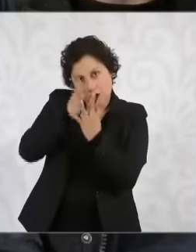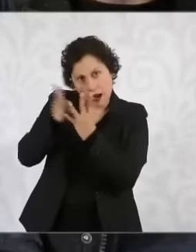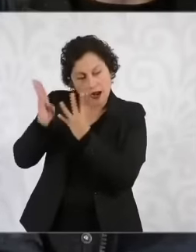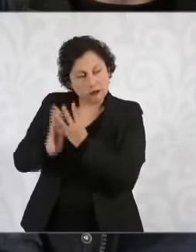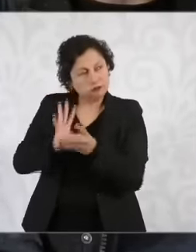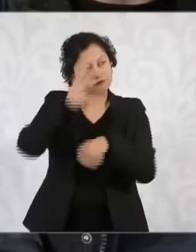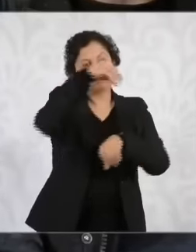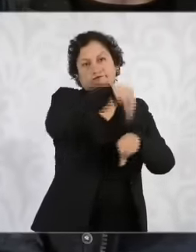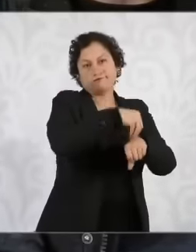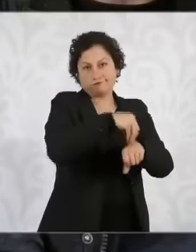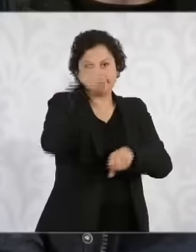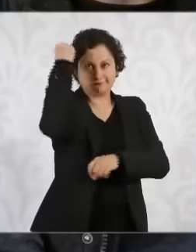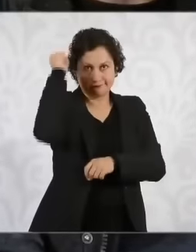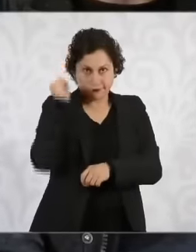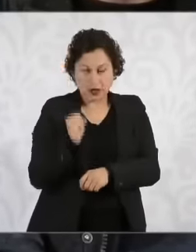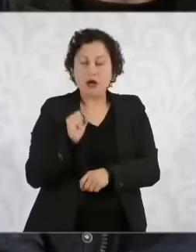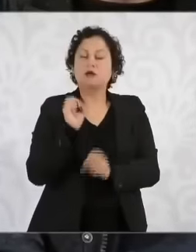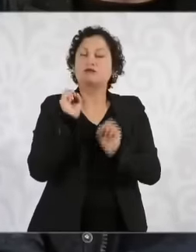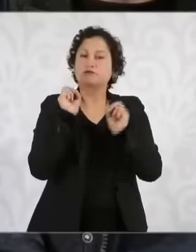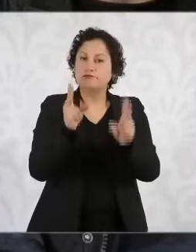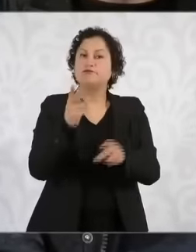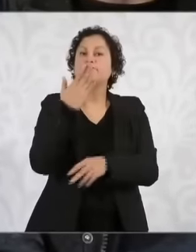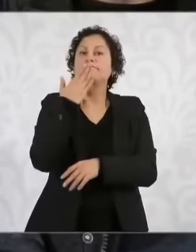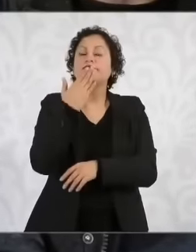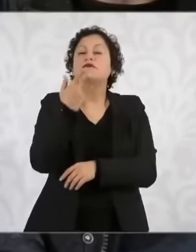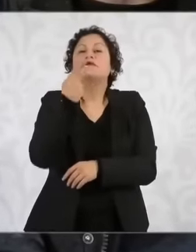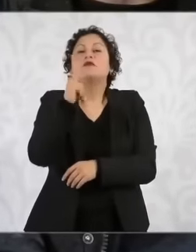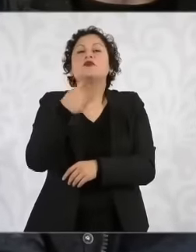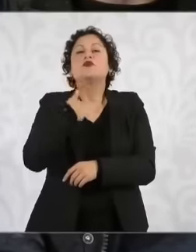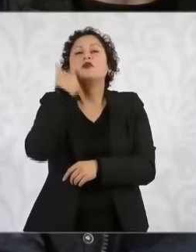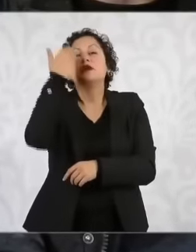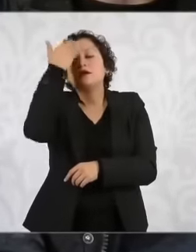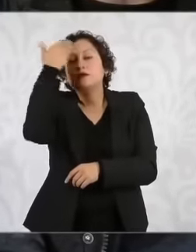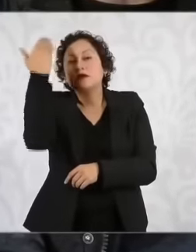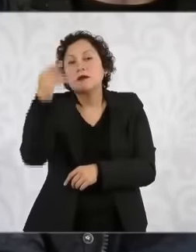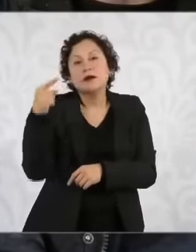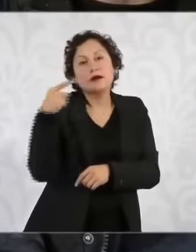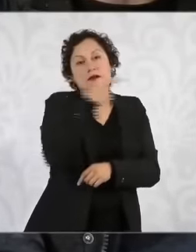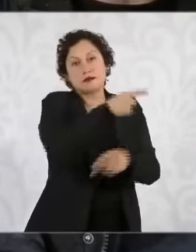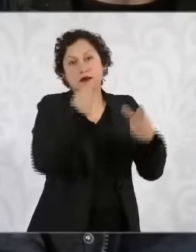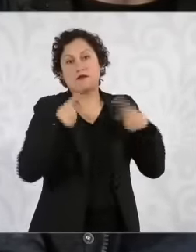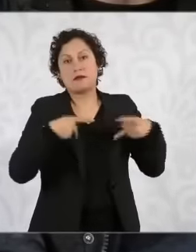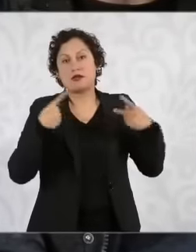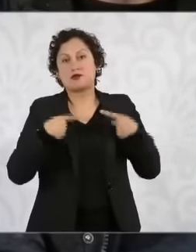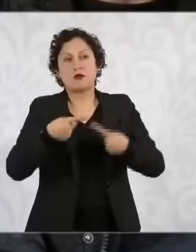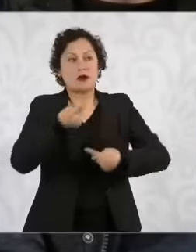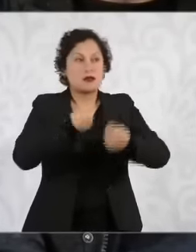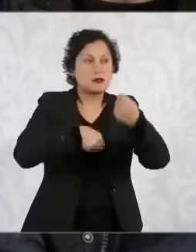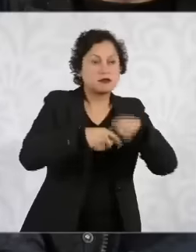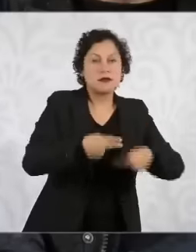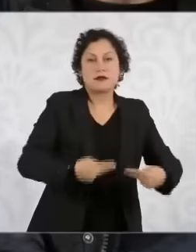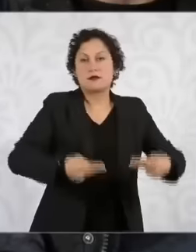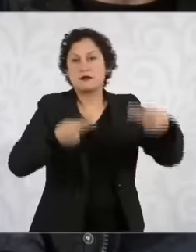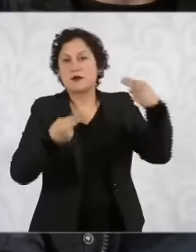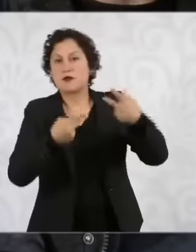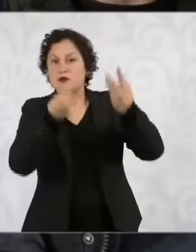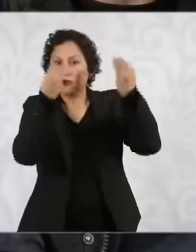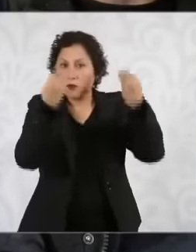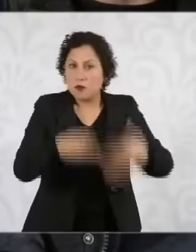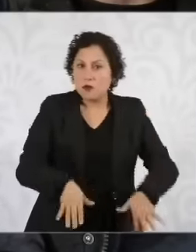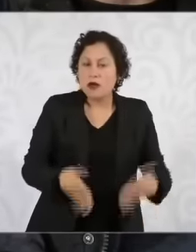the merchants are also going to be supported. There are significant losses, uh, 300, uh, businesses